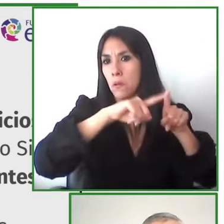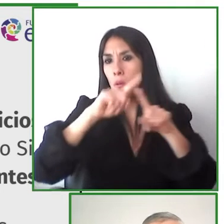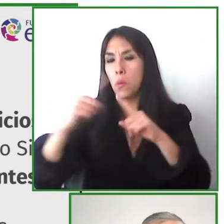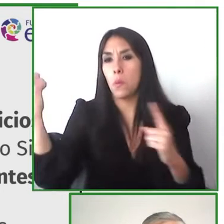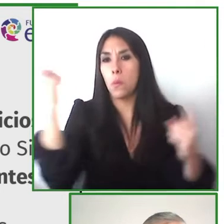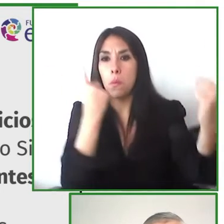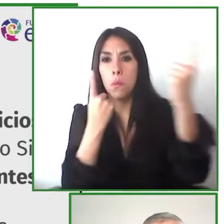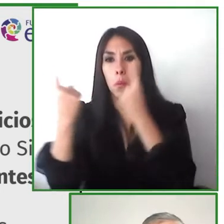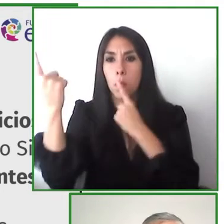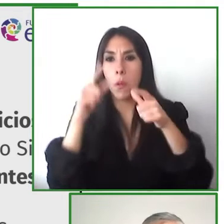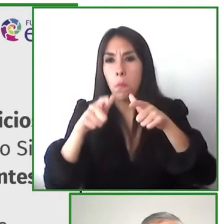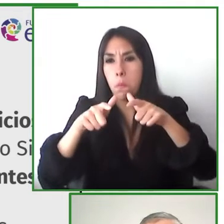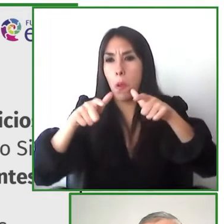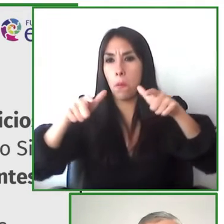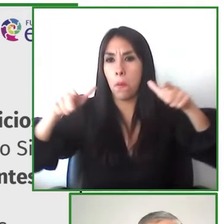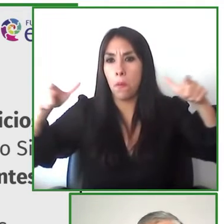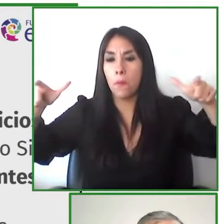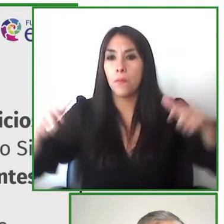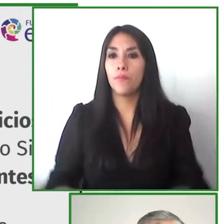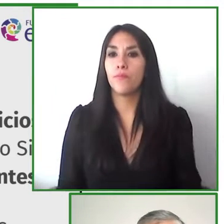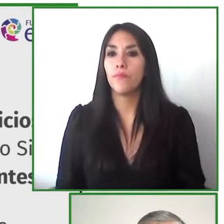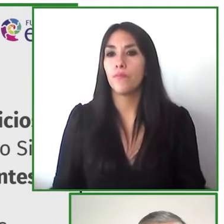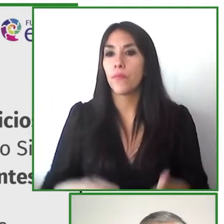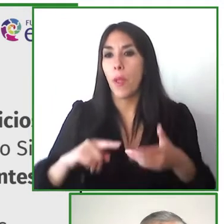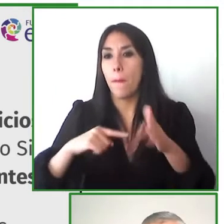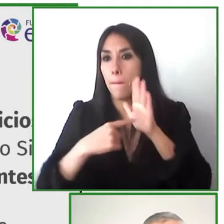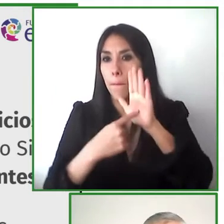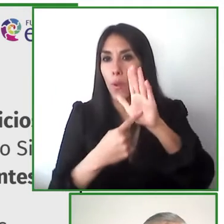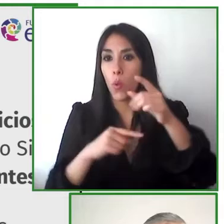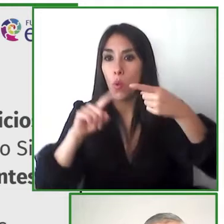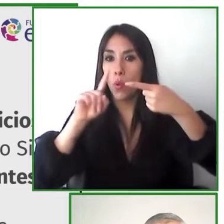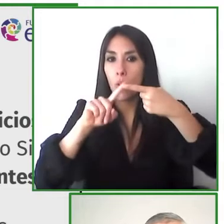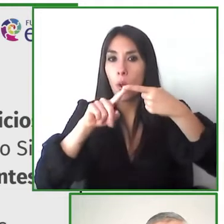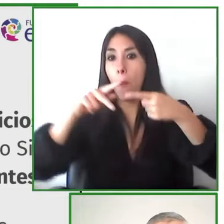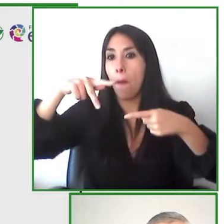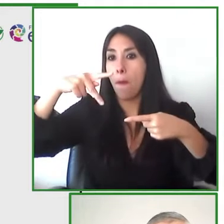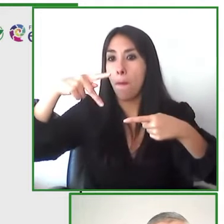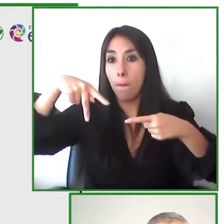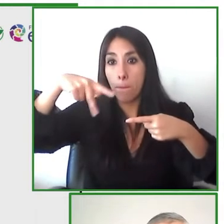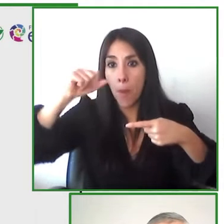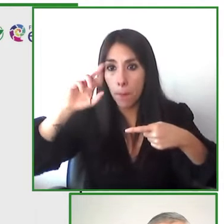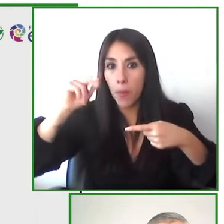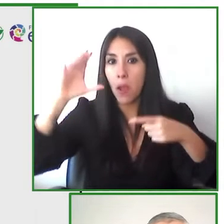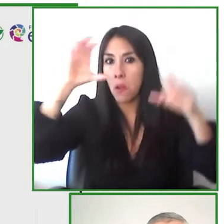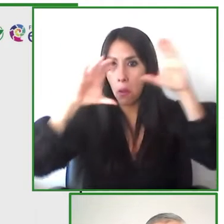we are working with the tourism association here in chile we are expanding throughout